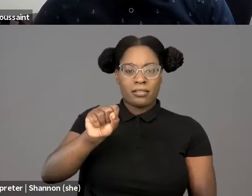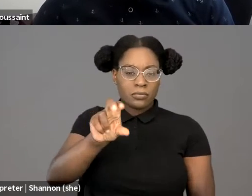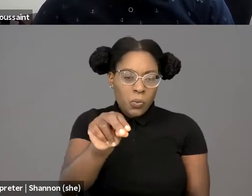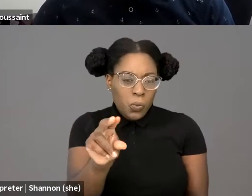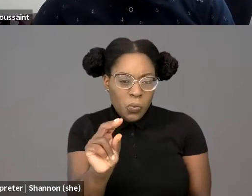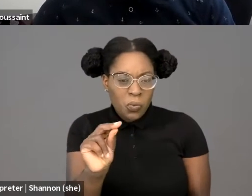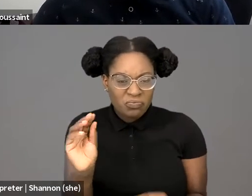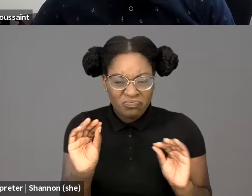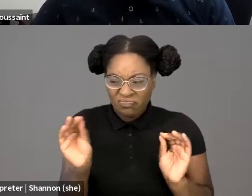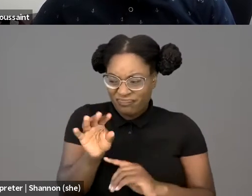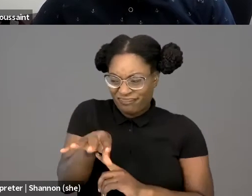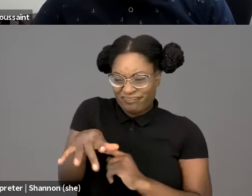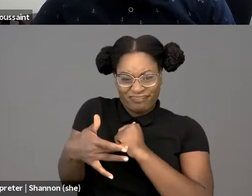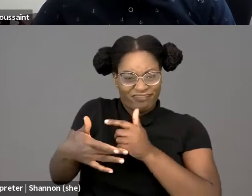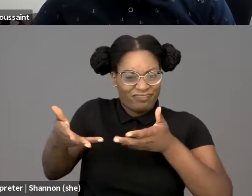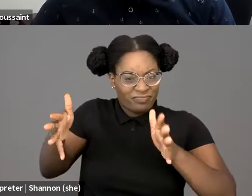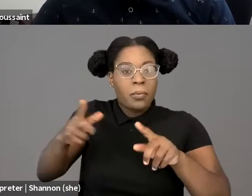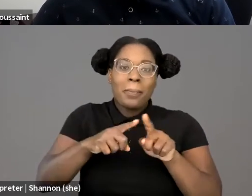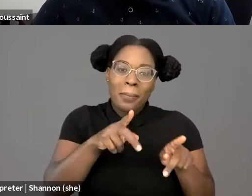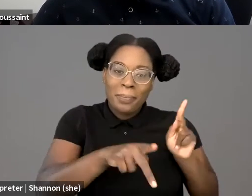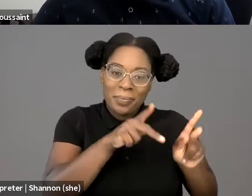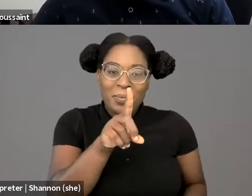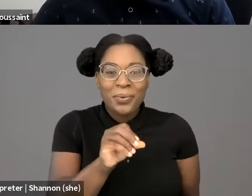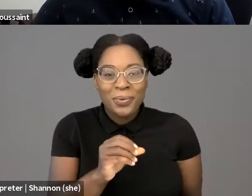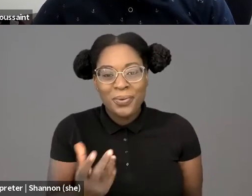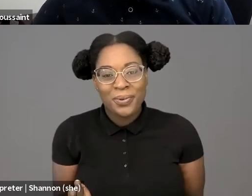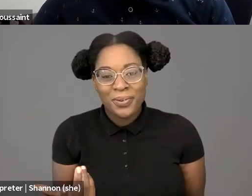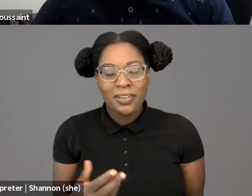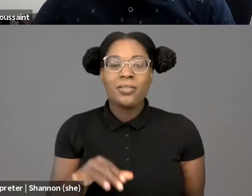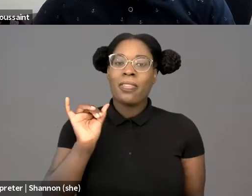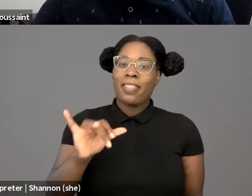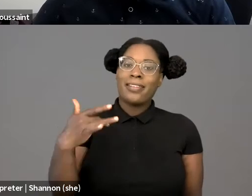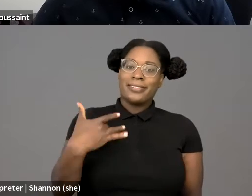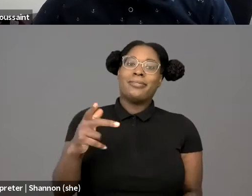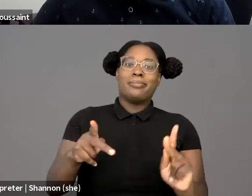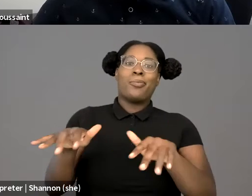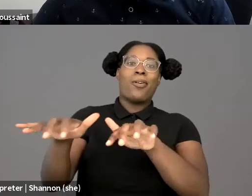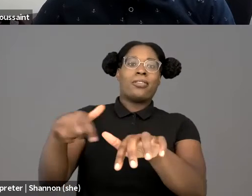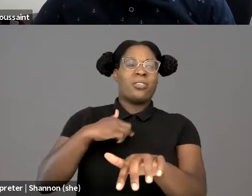So that addresses the first pushback I tend to receive. Point two is this: